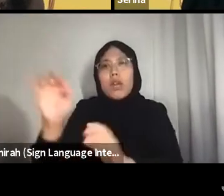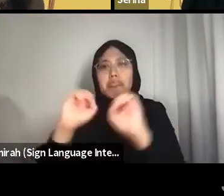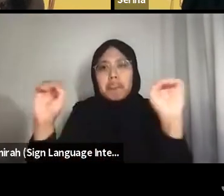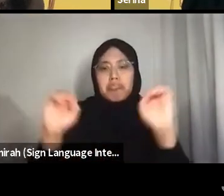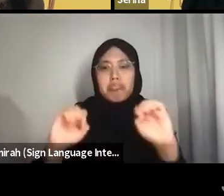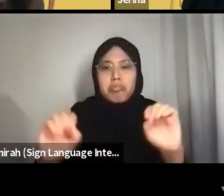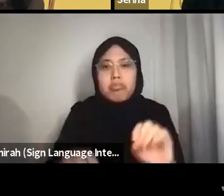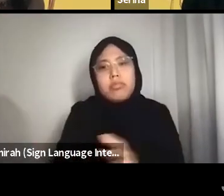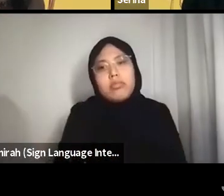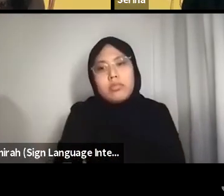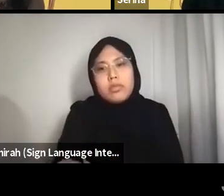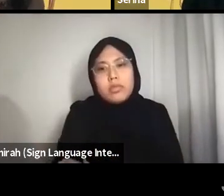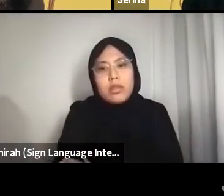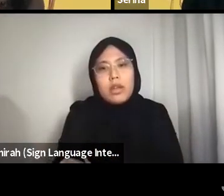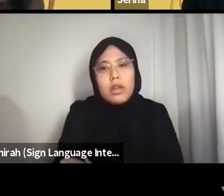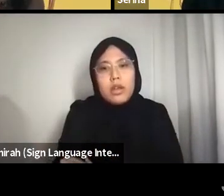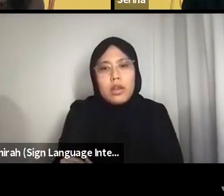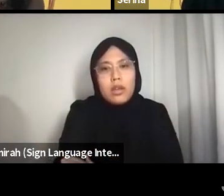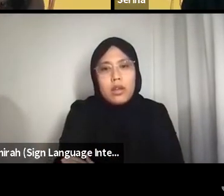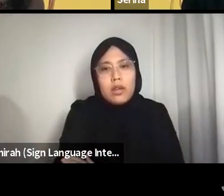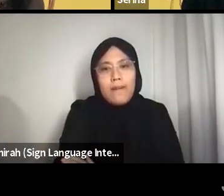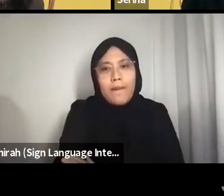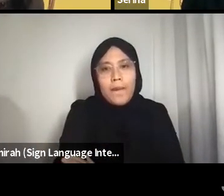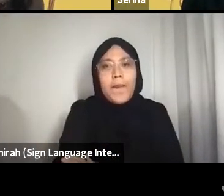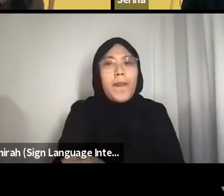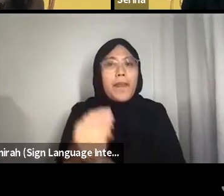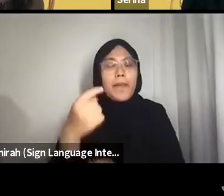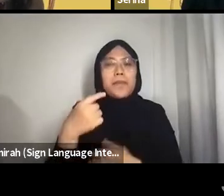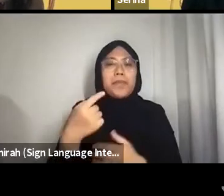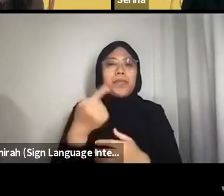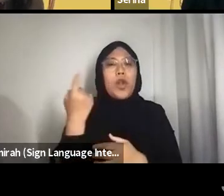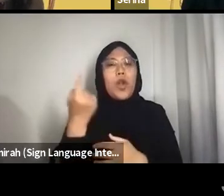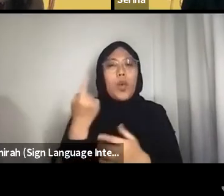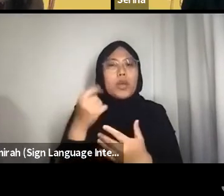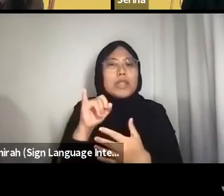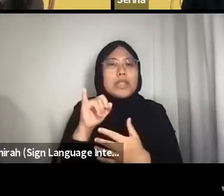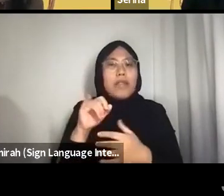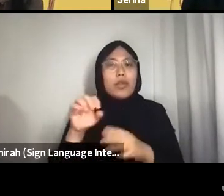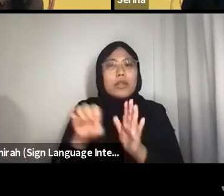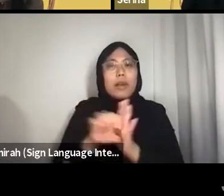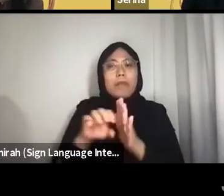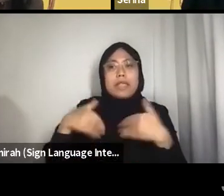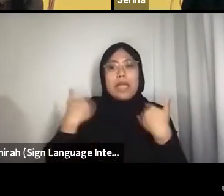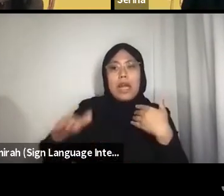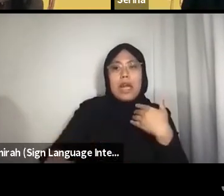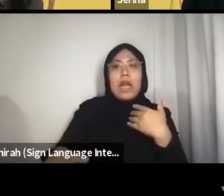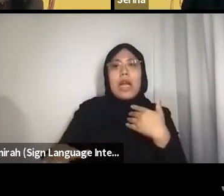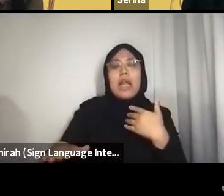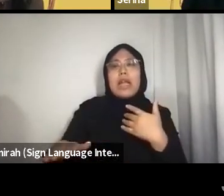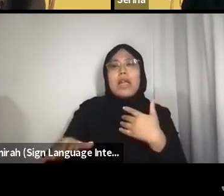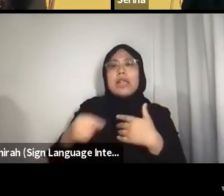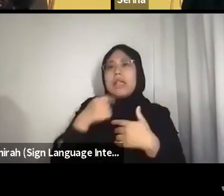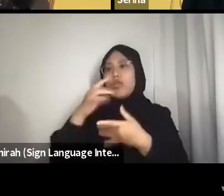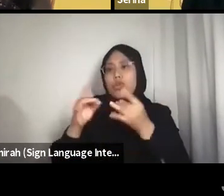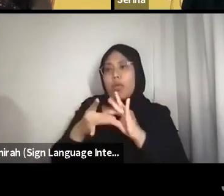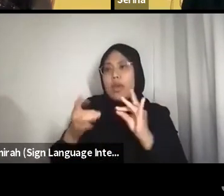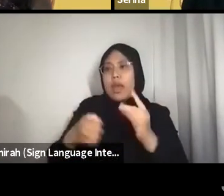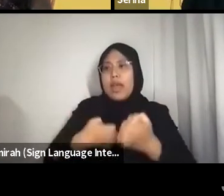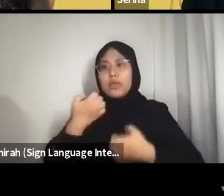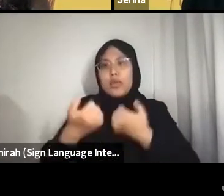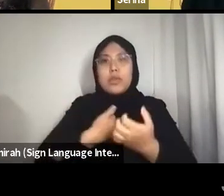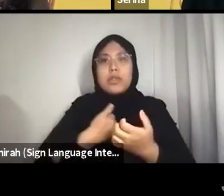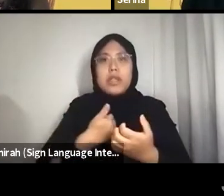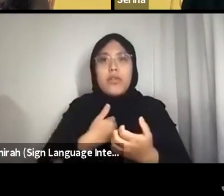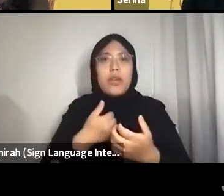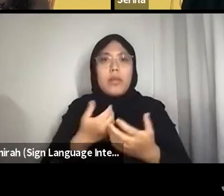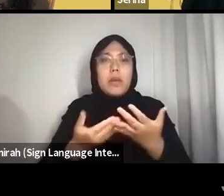I think usually you can’t tell a story if you’re told from young that the way you express yourself isn’t the most optimum or effective.